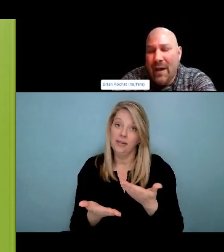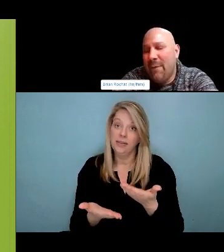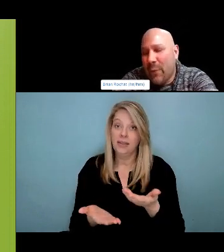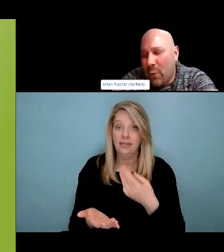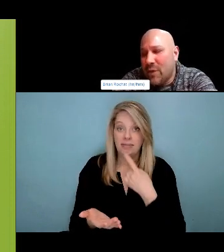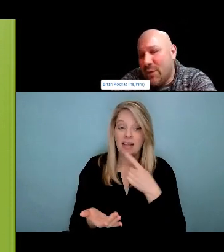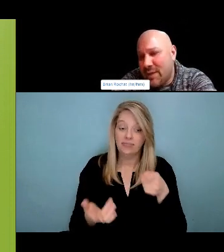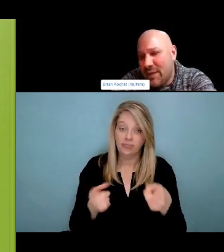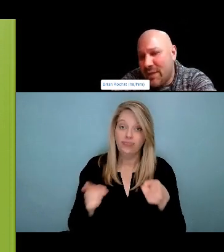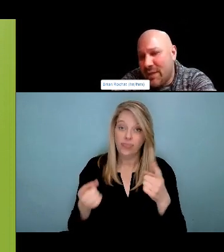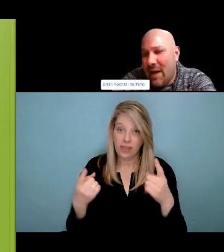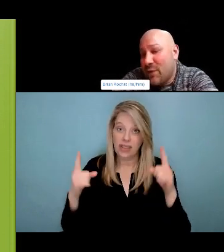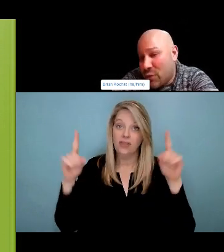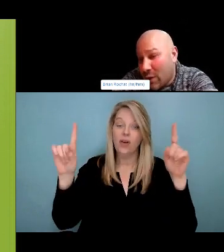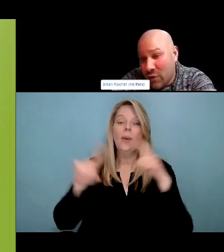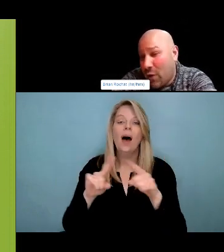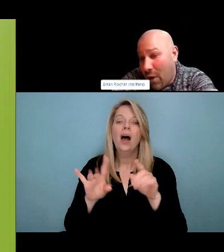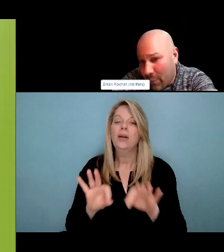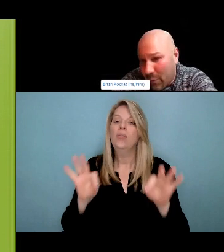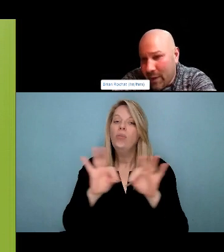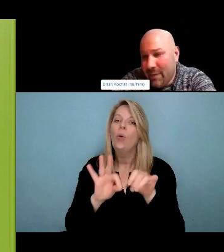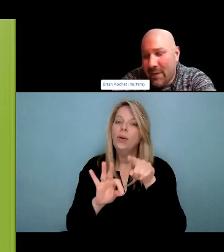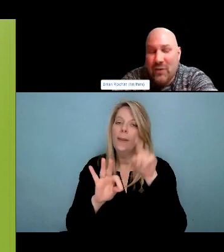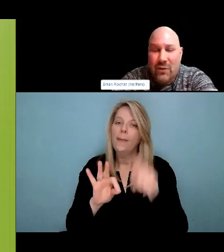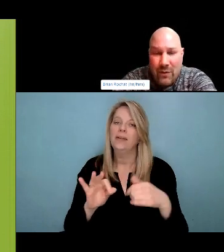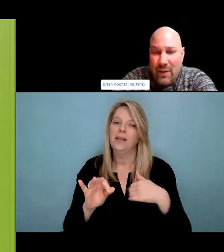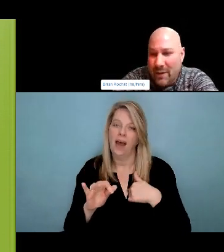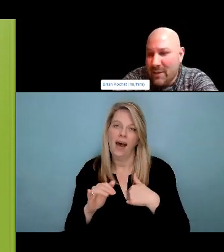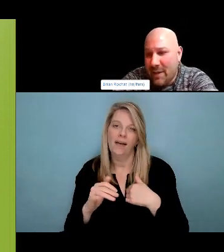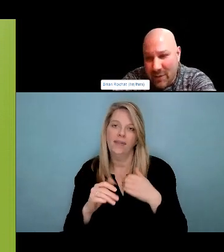I think it's really hard not to get behind that. Every single person who goes into that